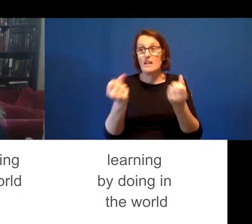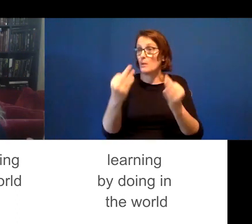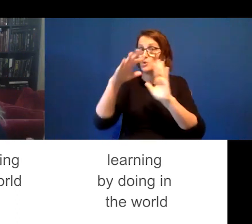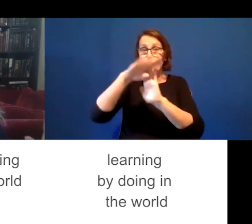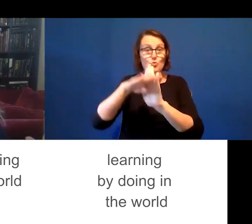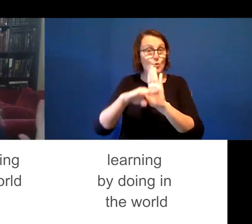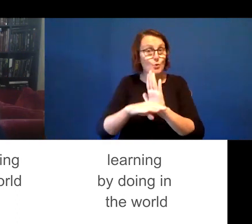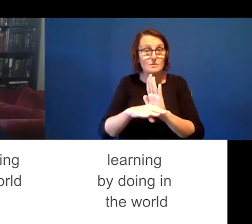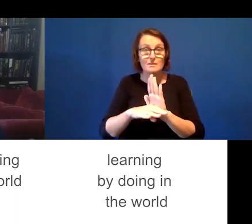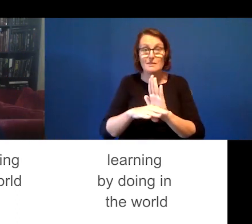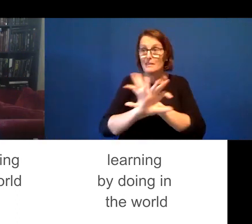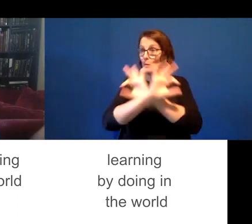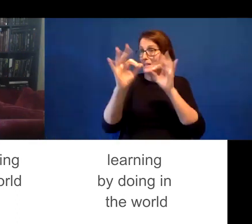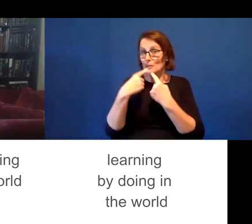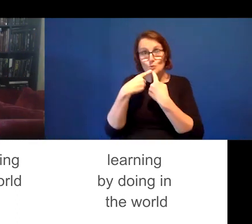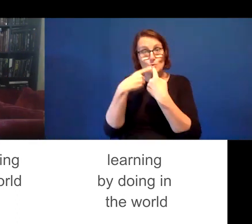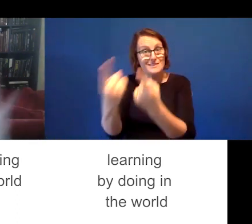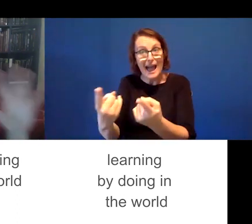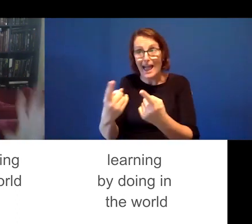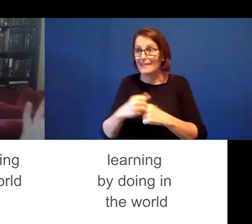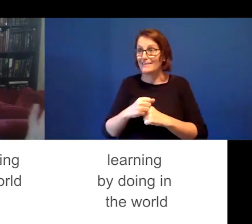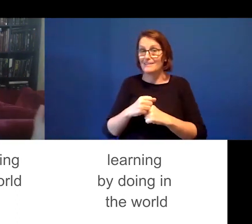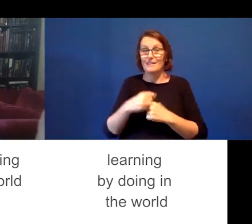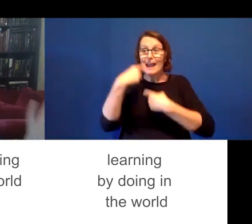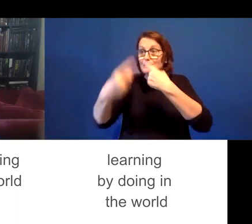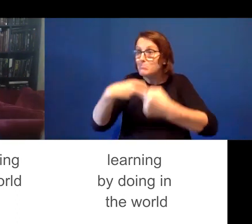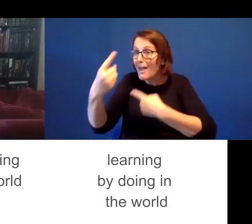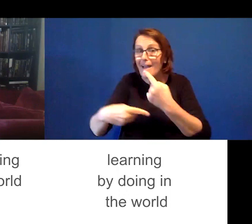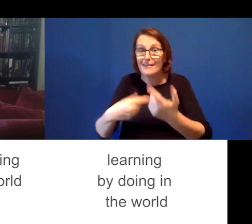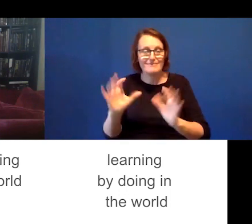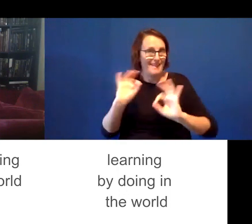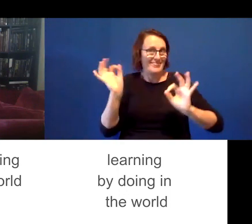were meant to connect or even announcing how it actually operates.